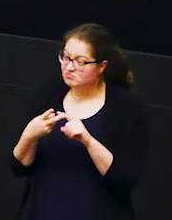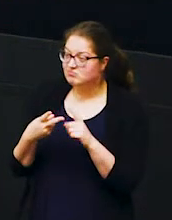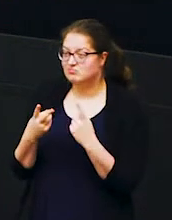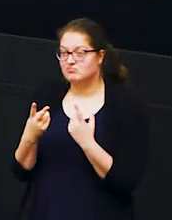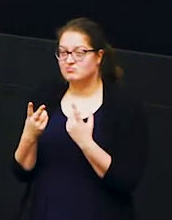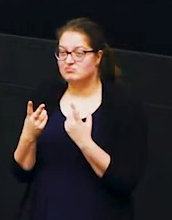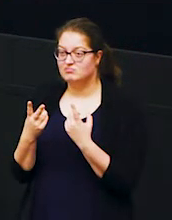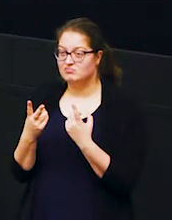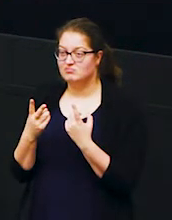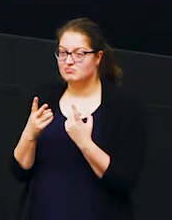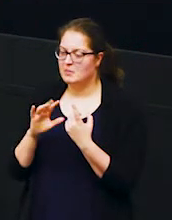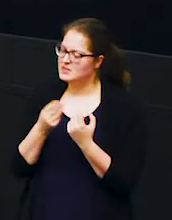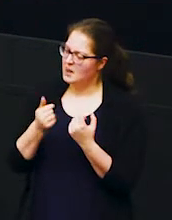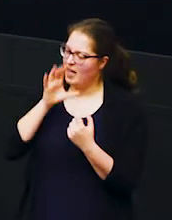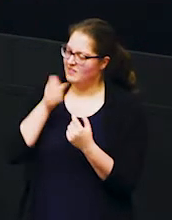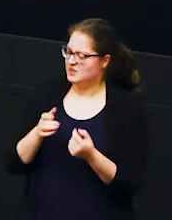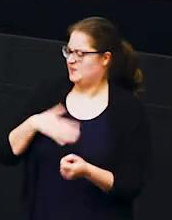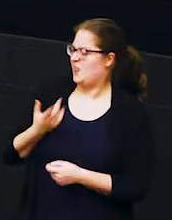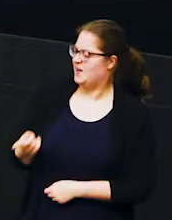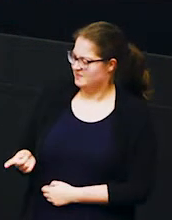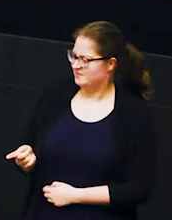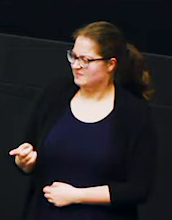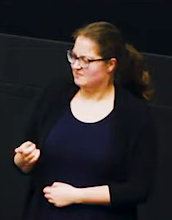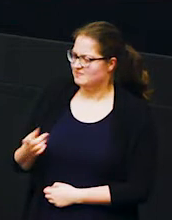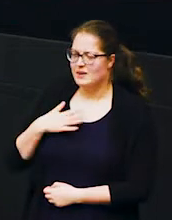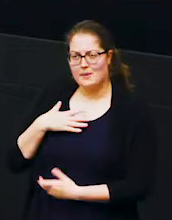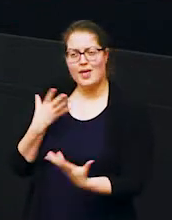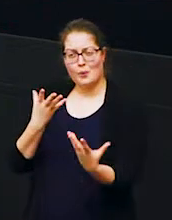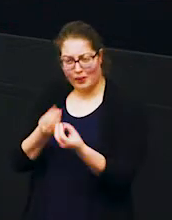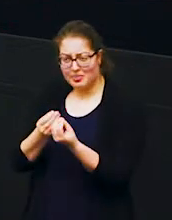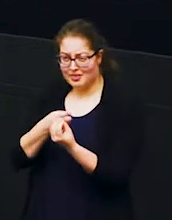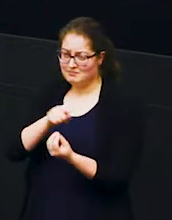maybe they don't like so much but they also enjoy spending time with with other elephants and you